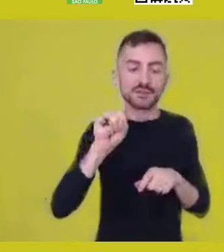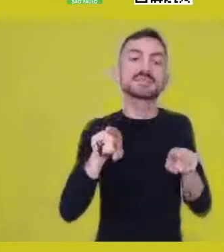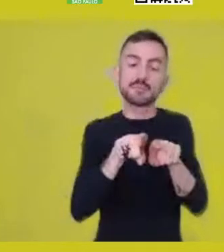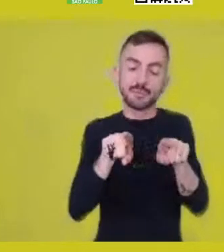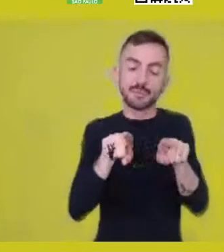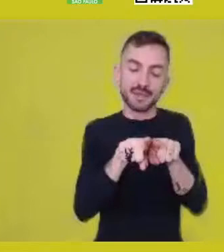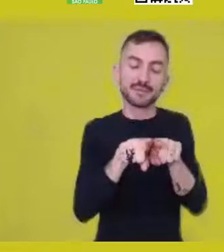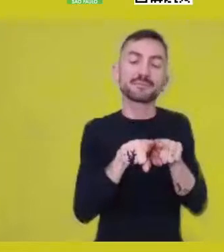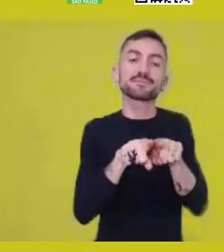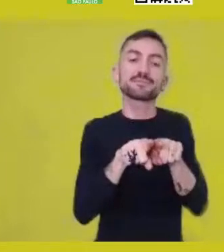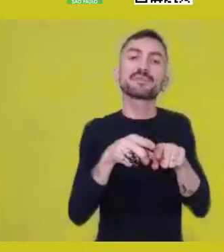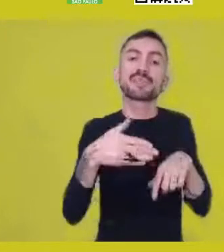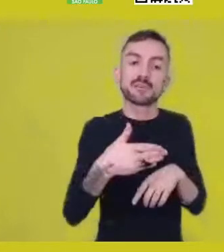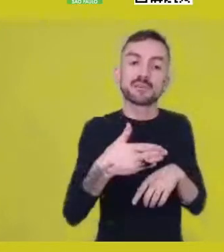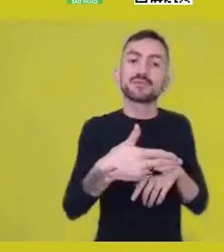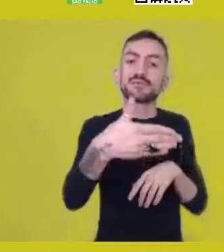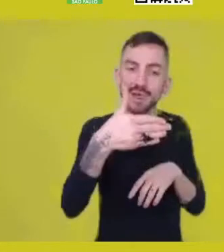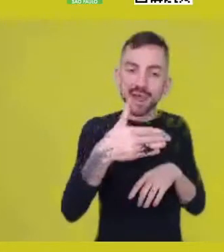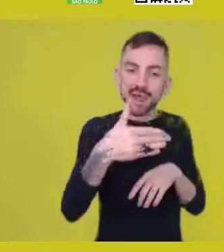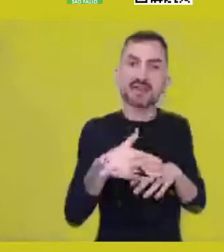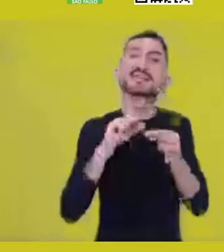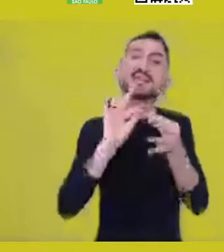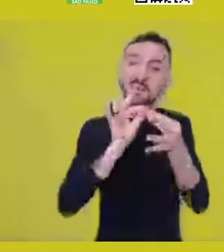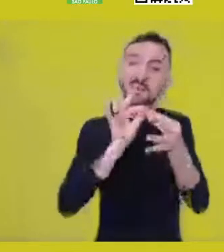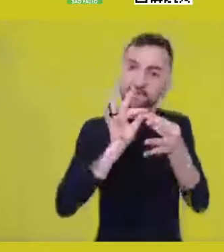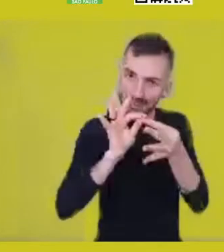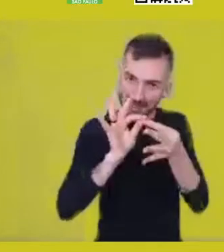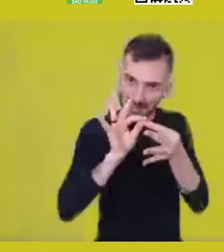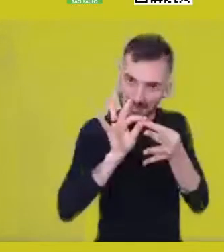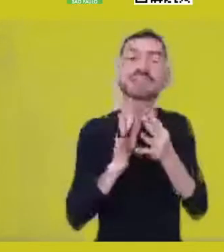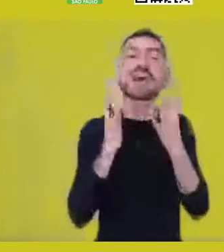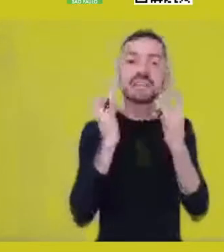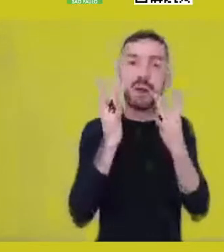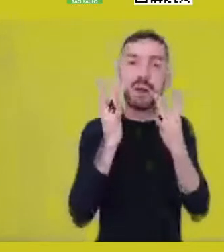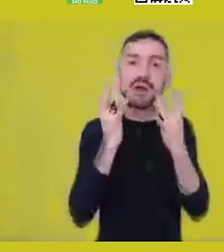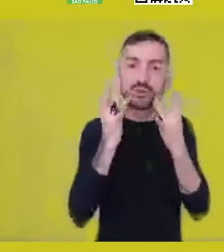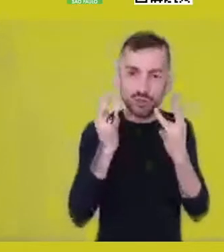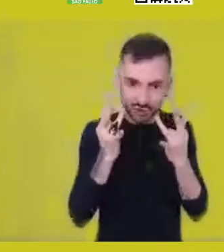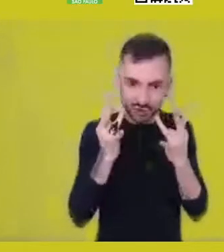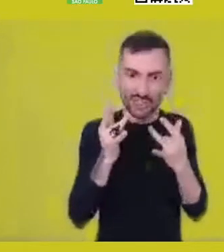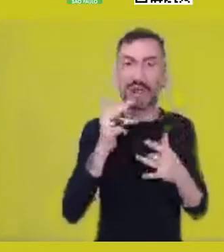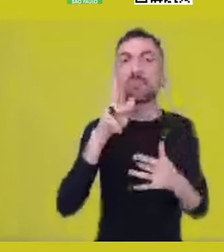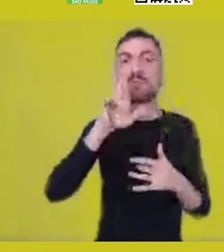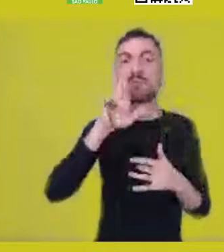will do a pluriversal drama workshop: writexperience and oraliterature.